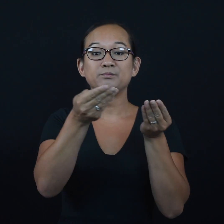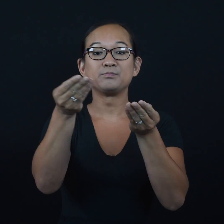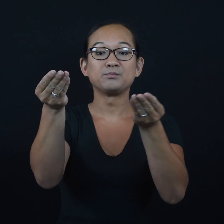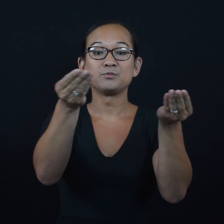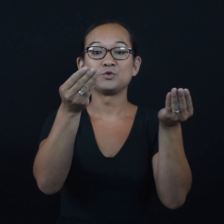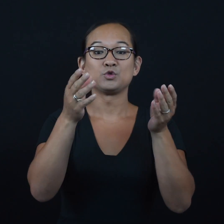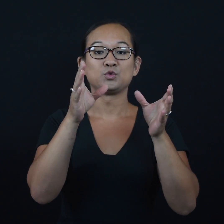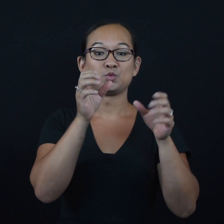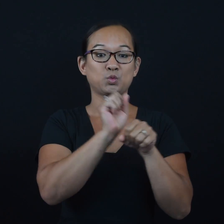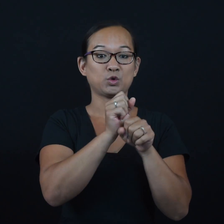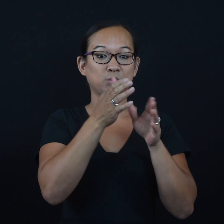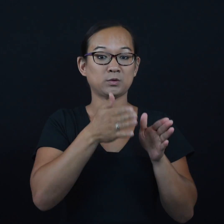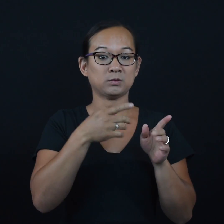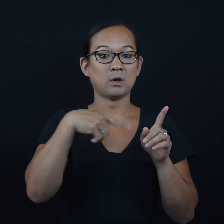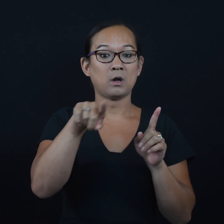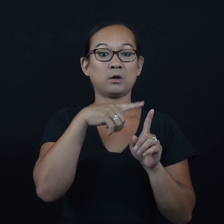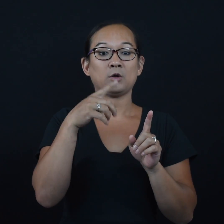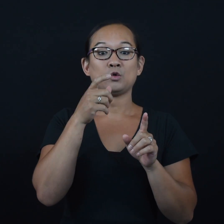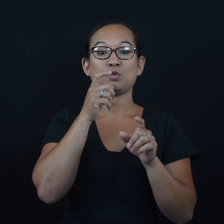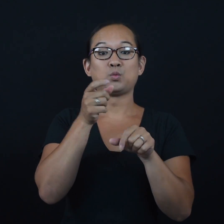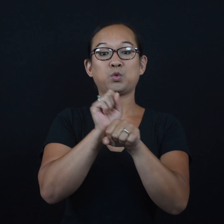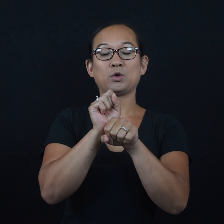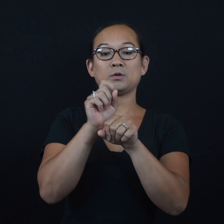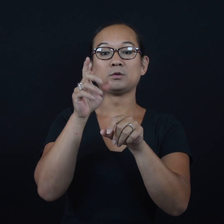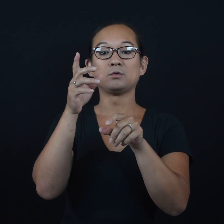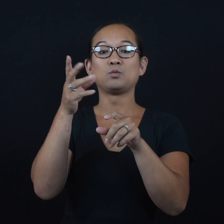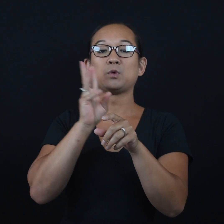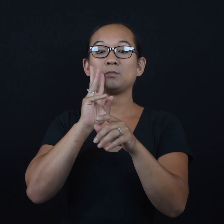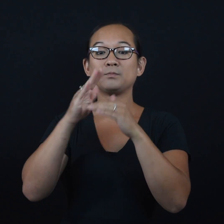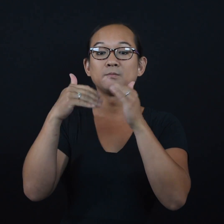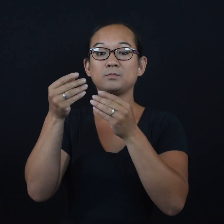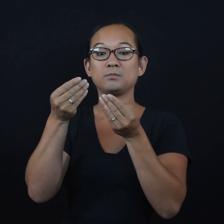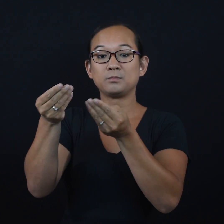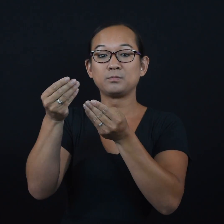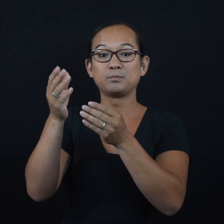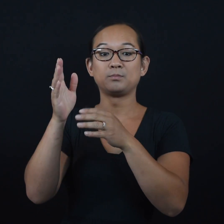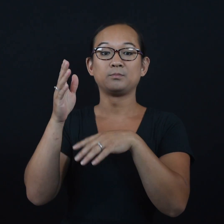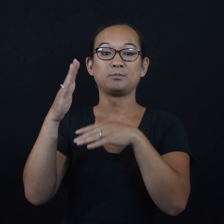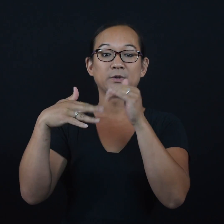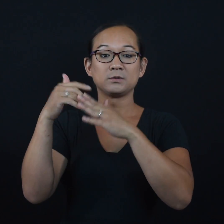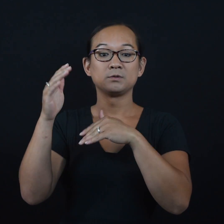and those at the treatment plant were sufficiently versed on one another’s job to be able to step